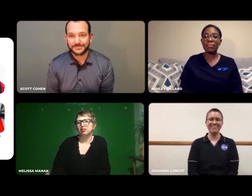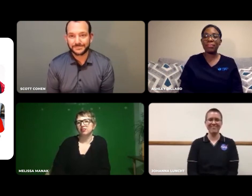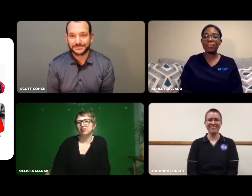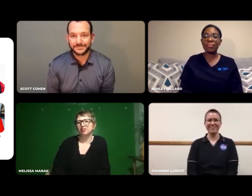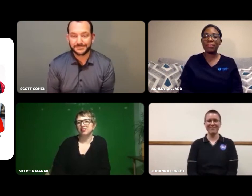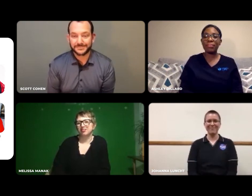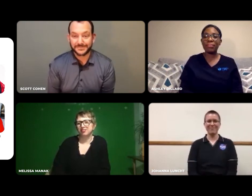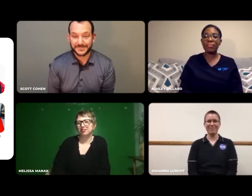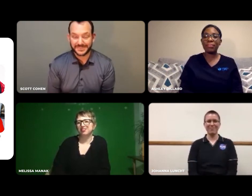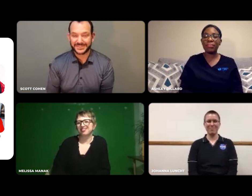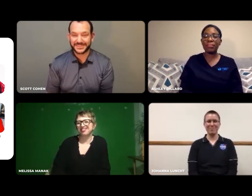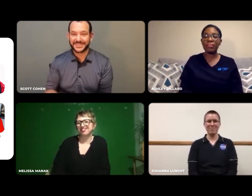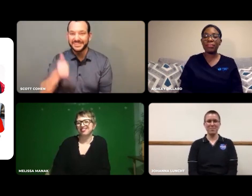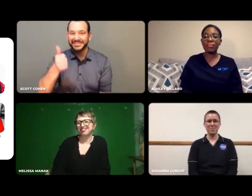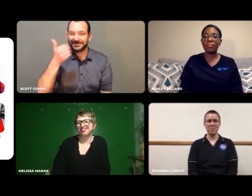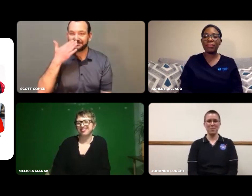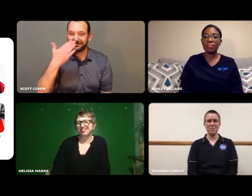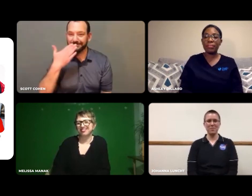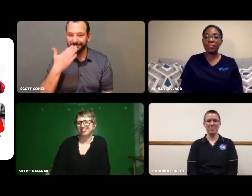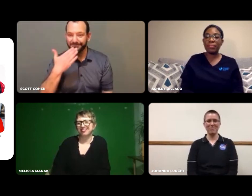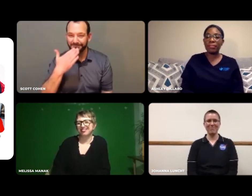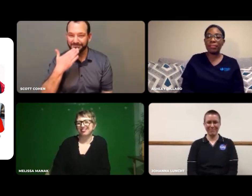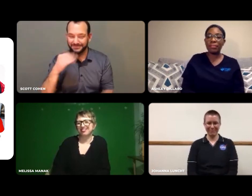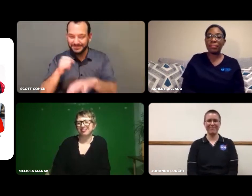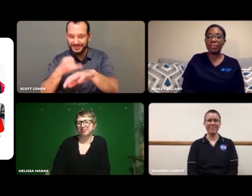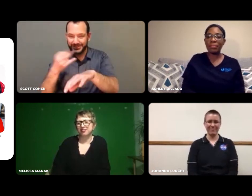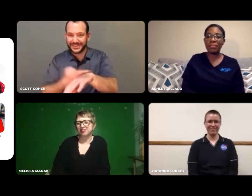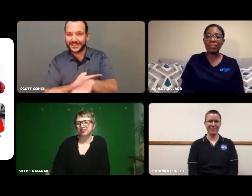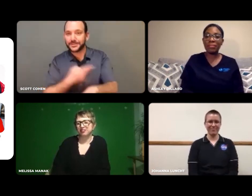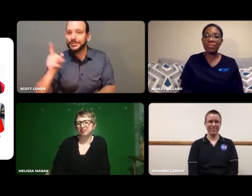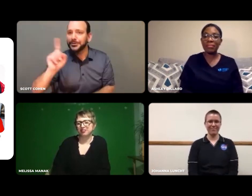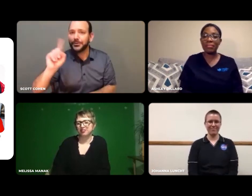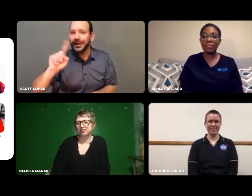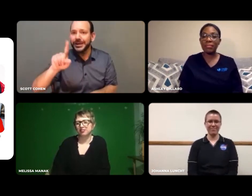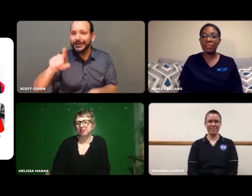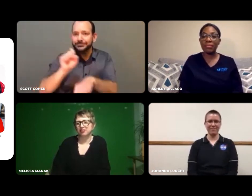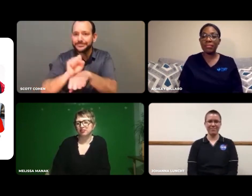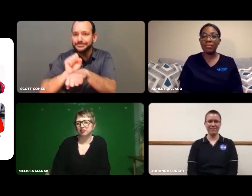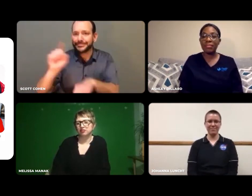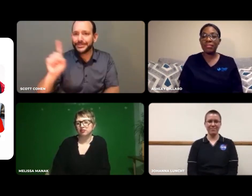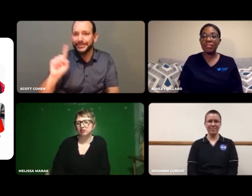Where do you work?